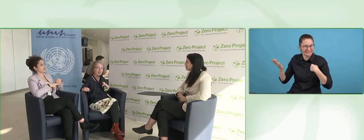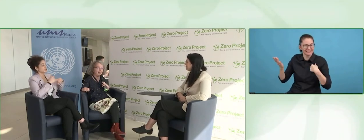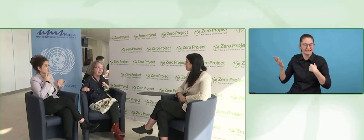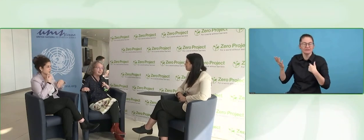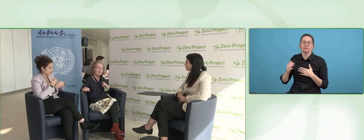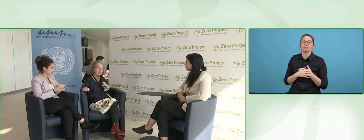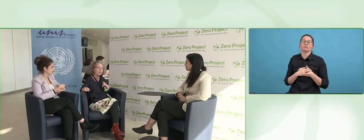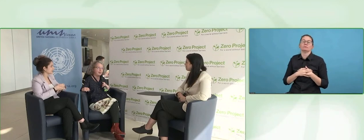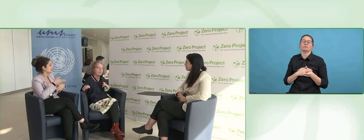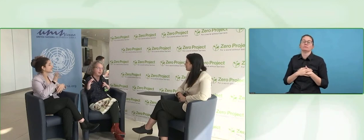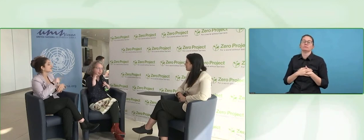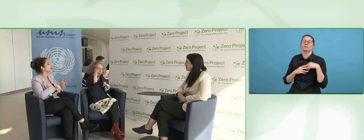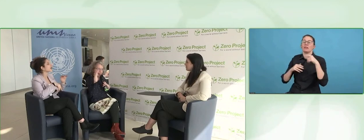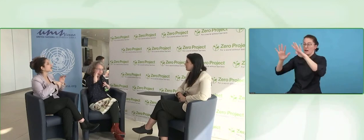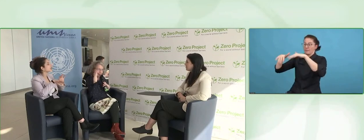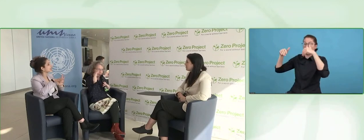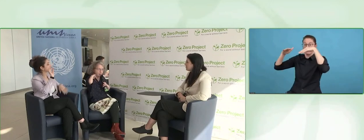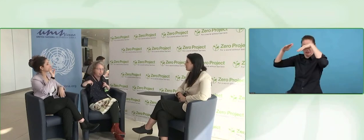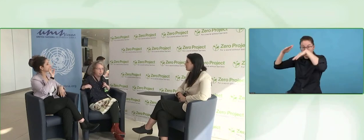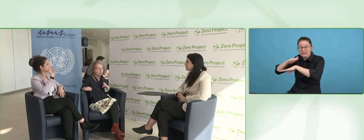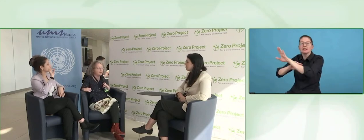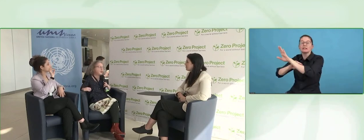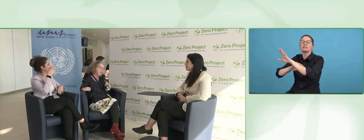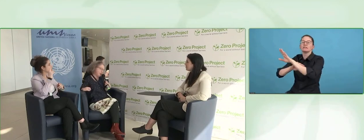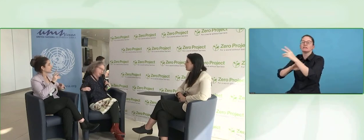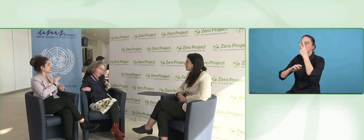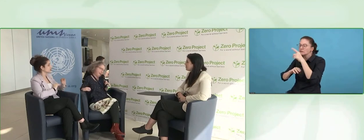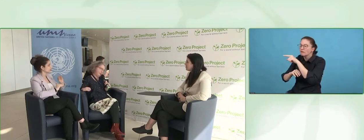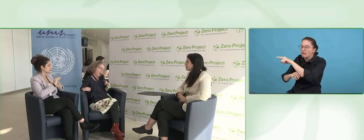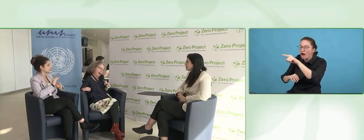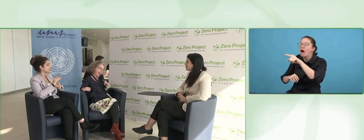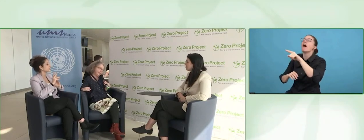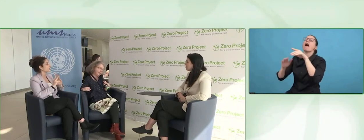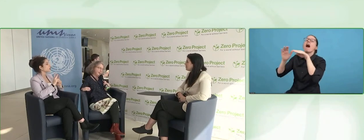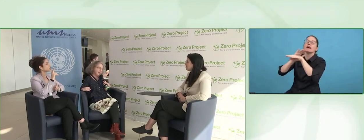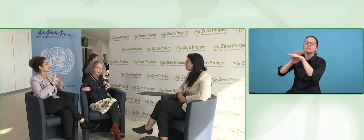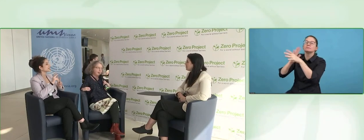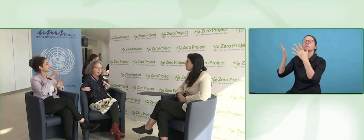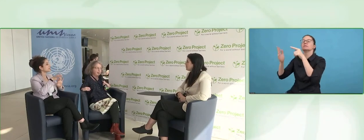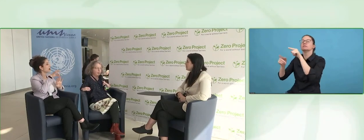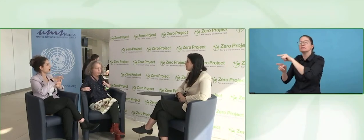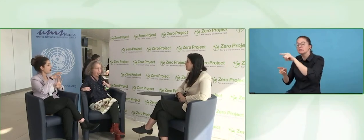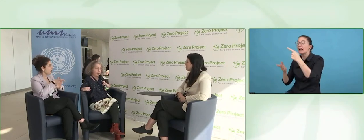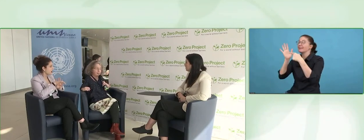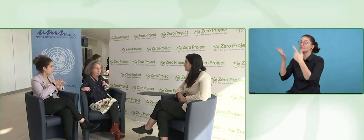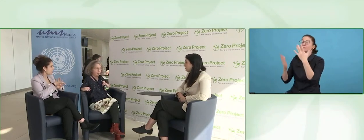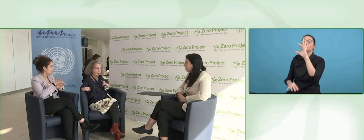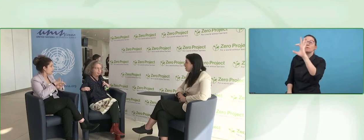And I found out I couldn't use the voting machine we had in the